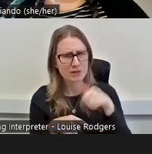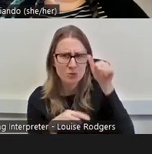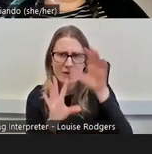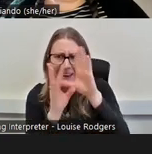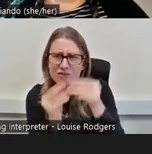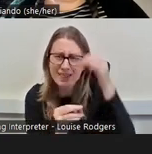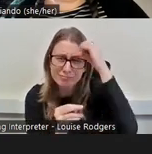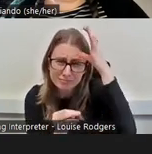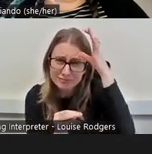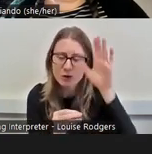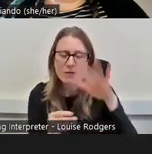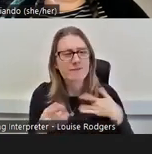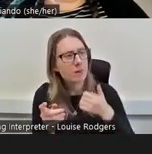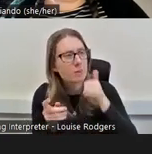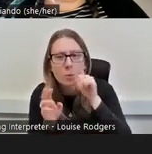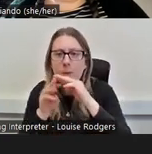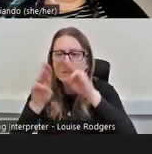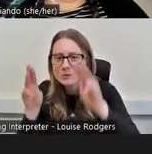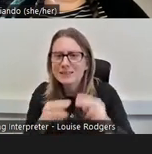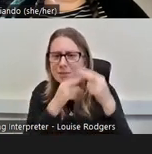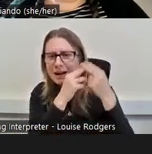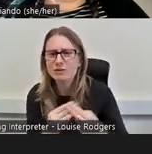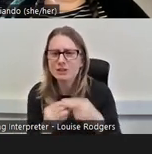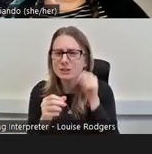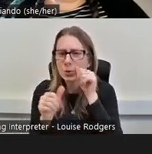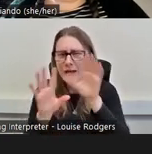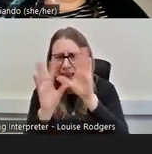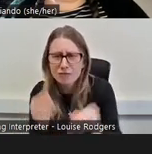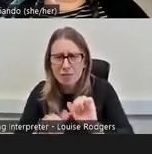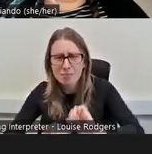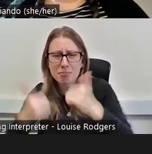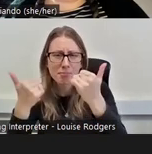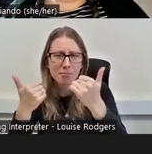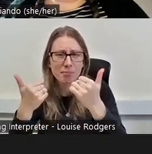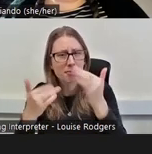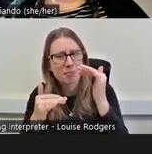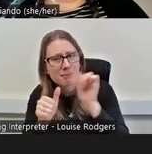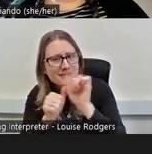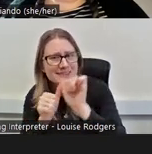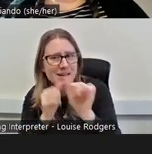our museums or our heritage settings better than, you know, prospective volunteers.